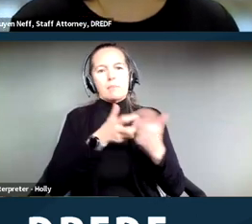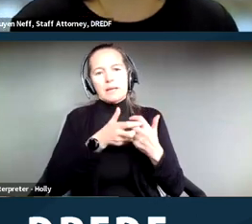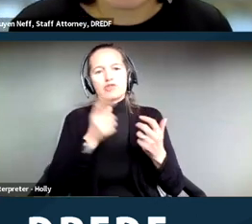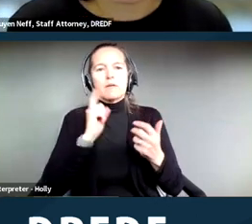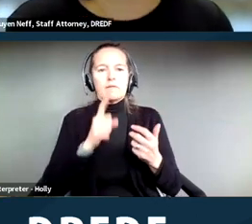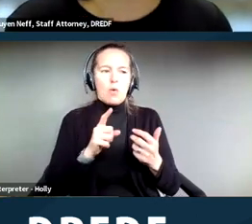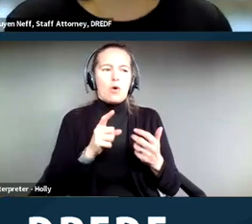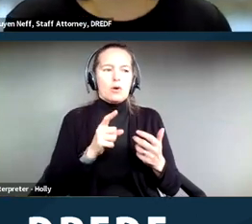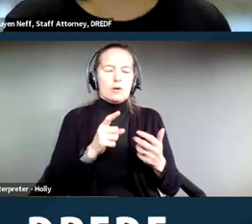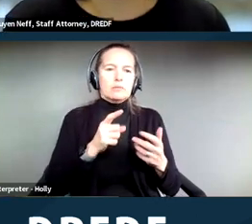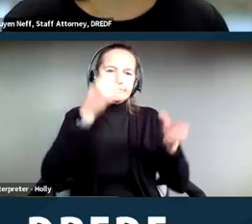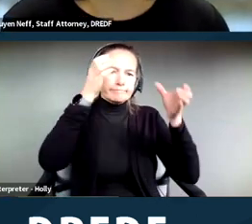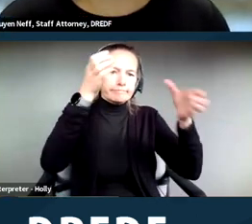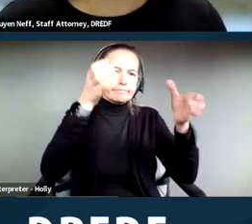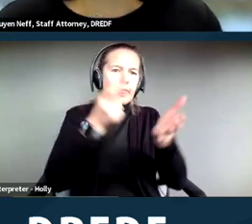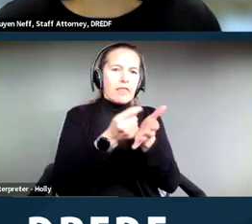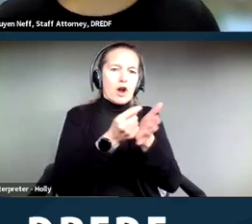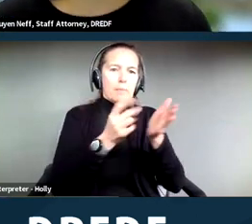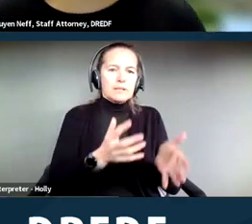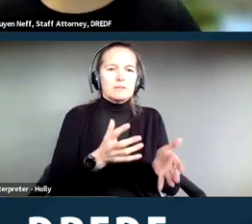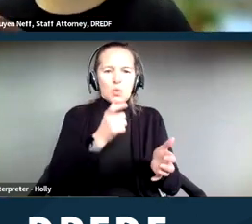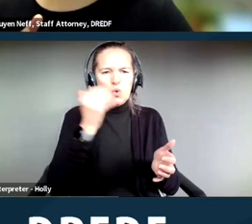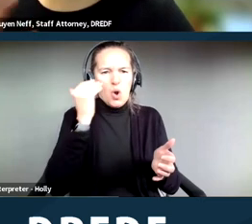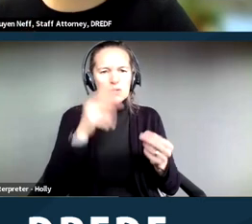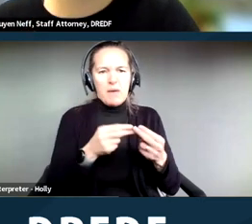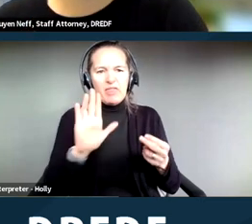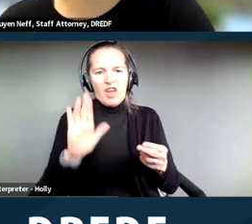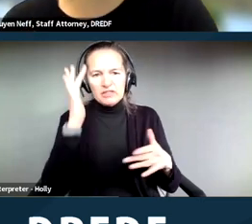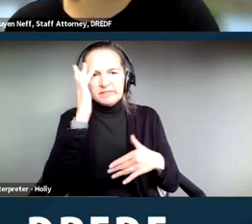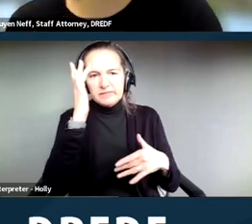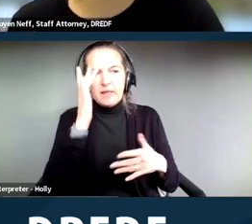who has experience with schizophrenia, that probably would not be considered fundamentally